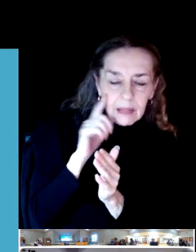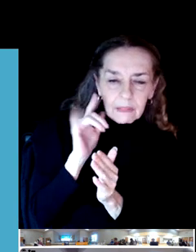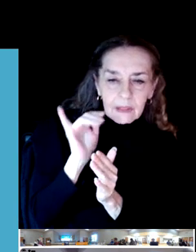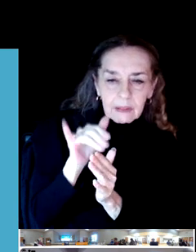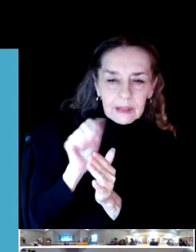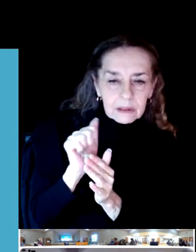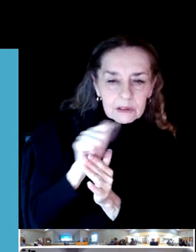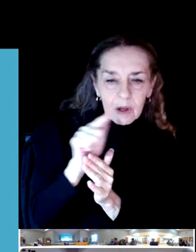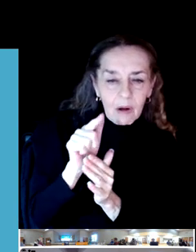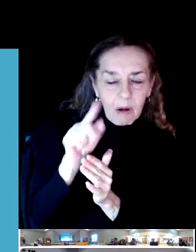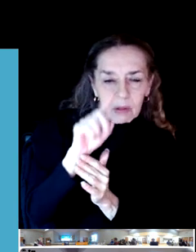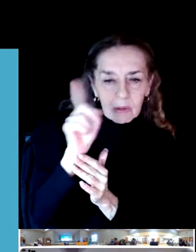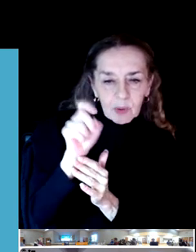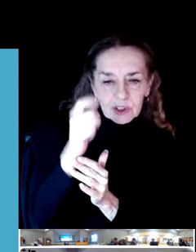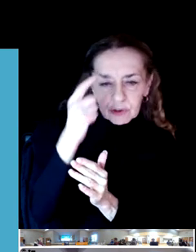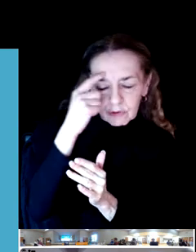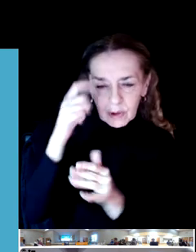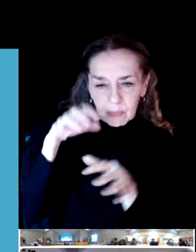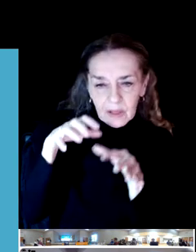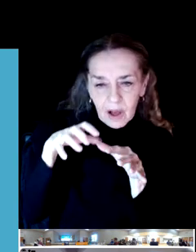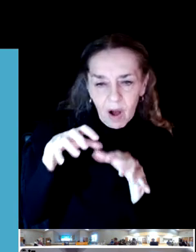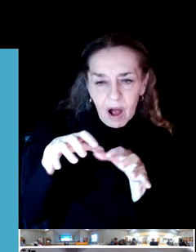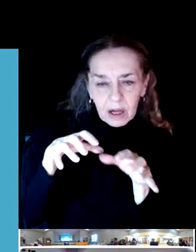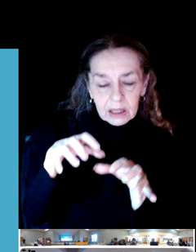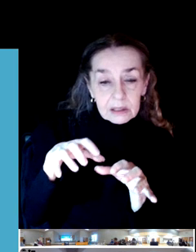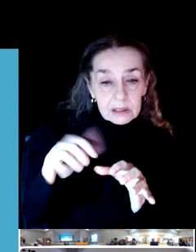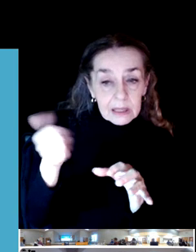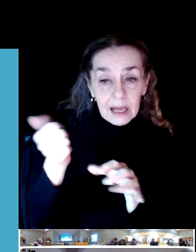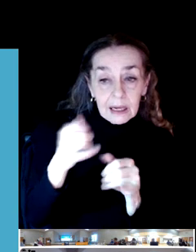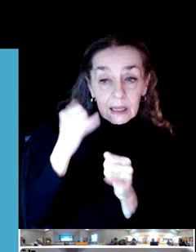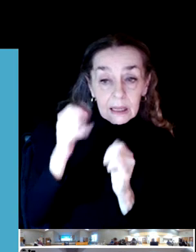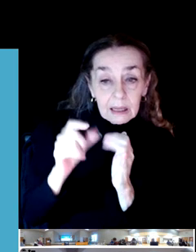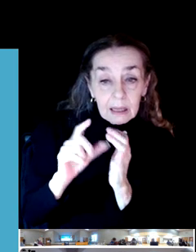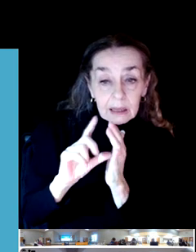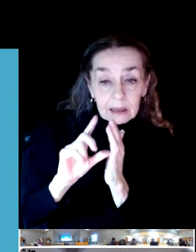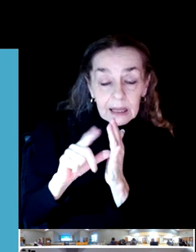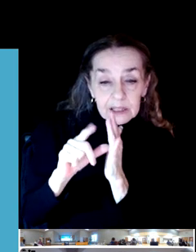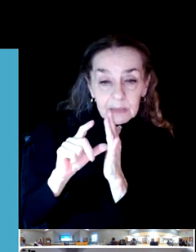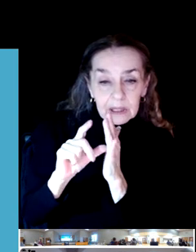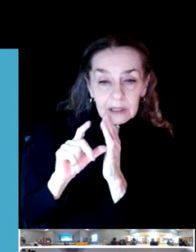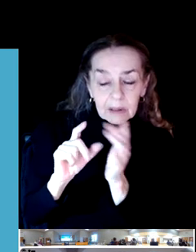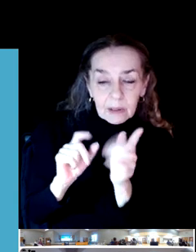Does anyone have any last minute things they would like to say? Oh, go ahead.